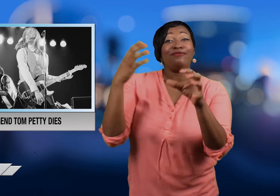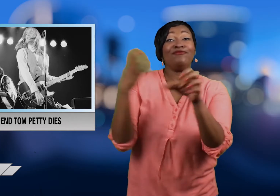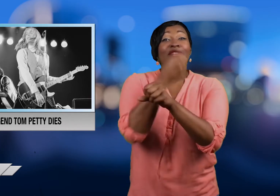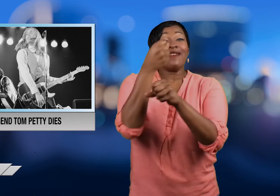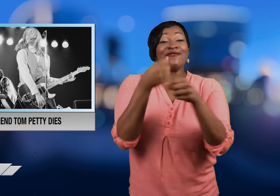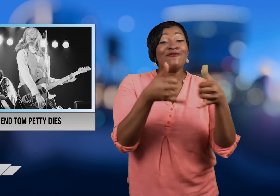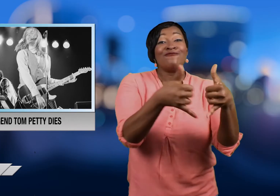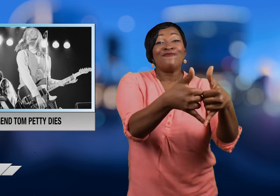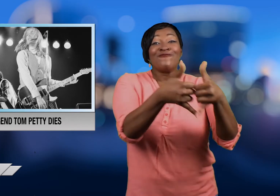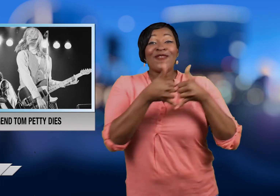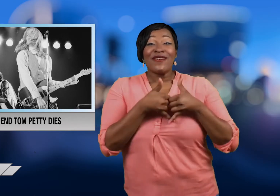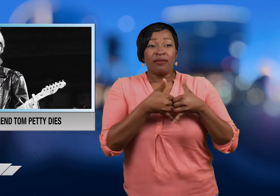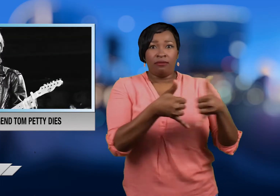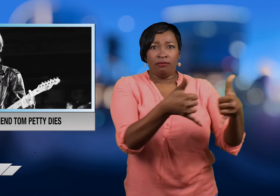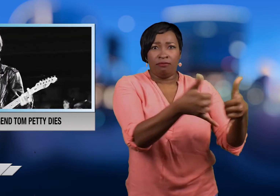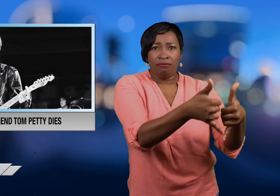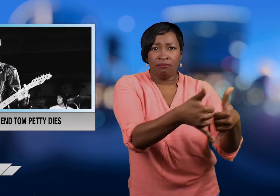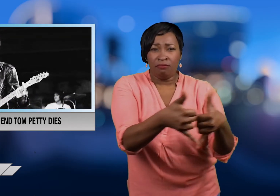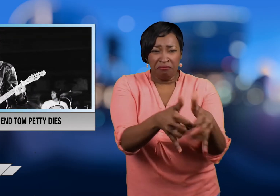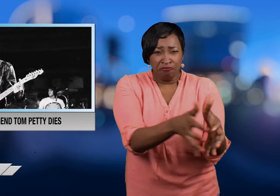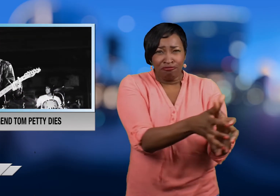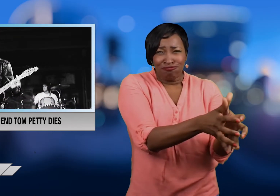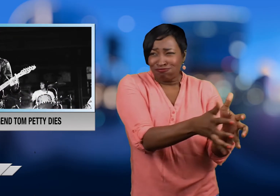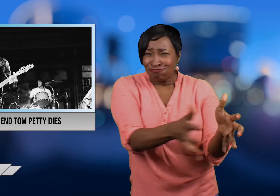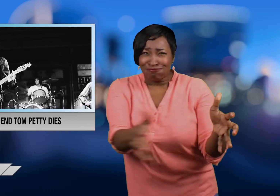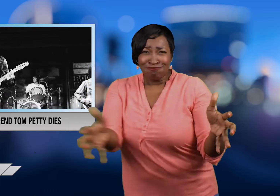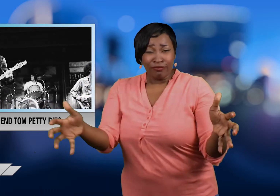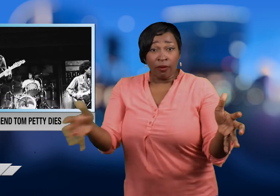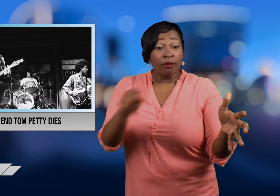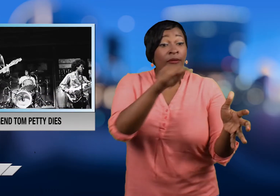Petty also won countless awards